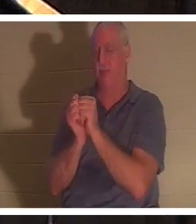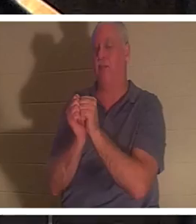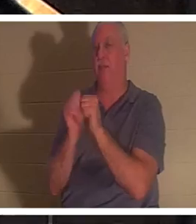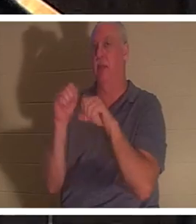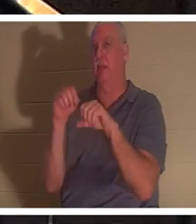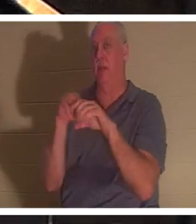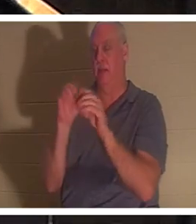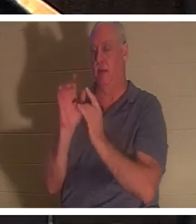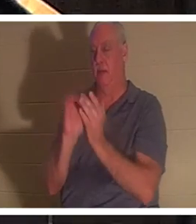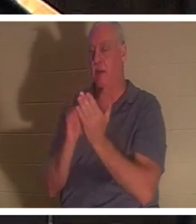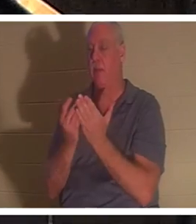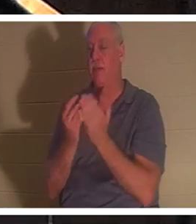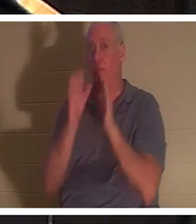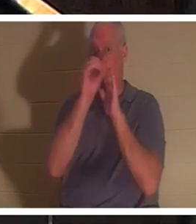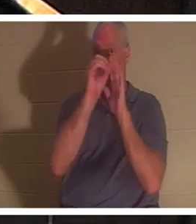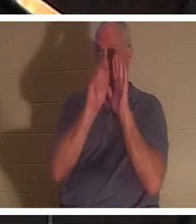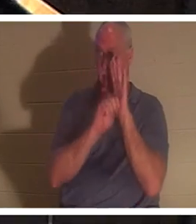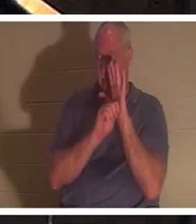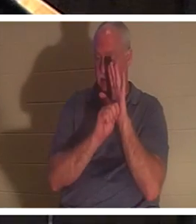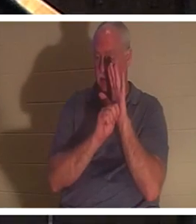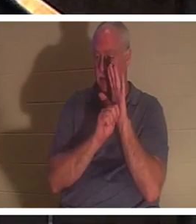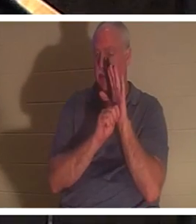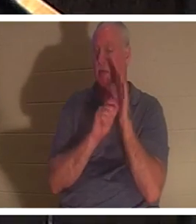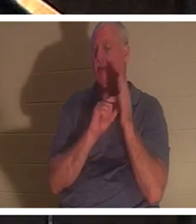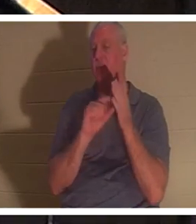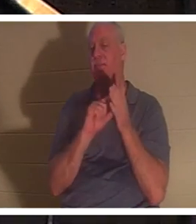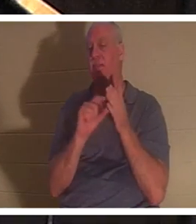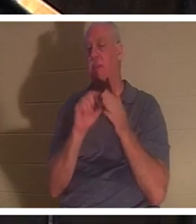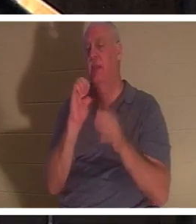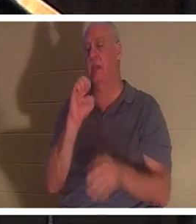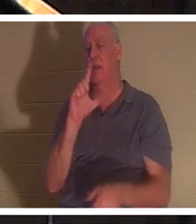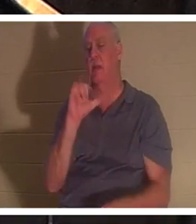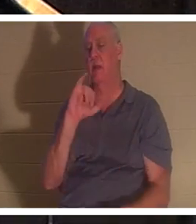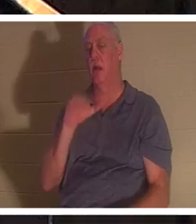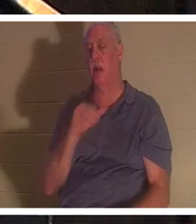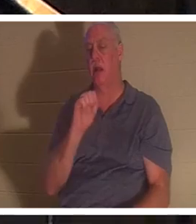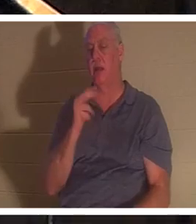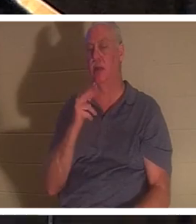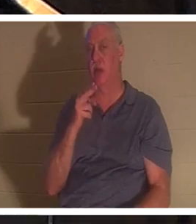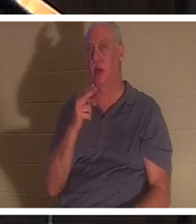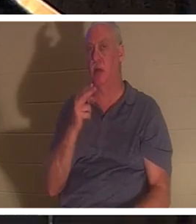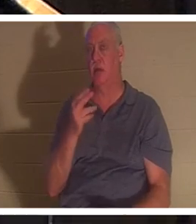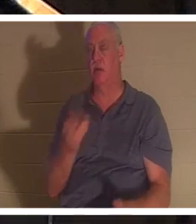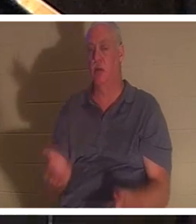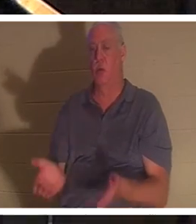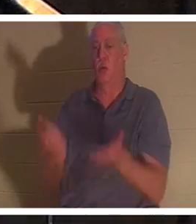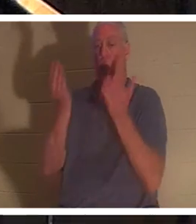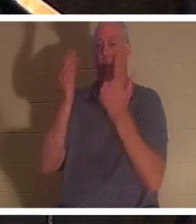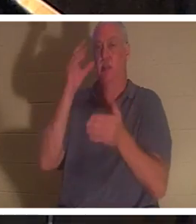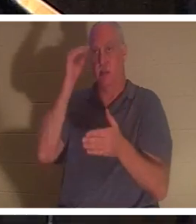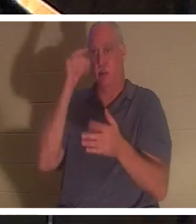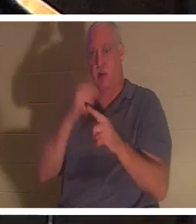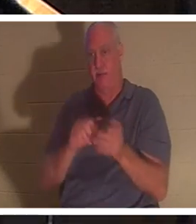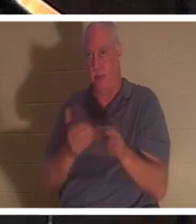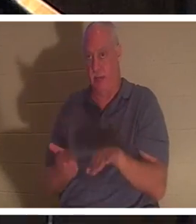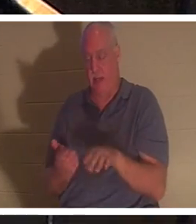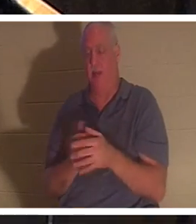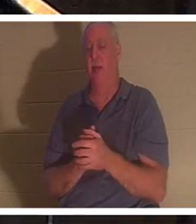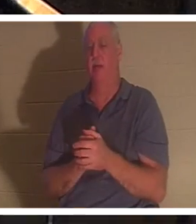the Old Testament there's the passage where Elijah raises a little boy from death. And in Hebrew